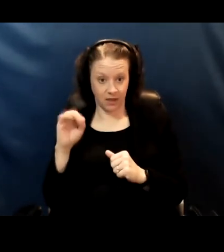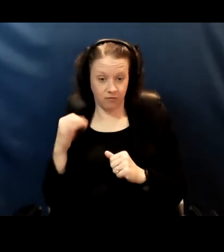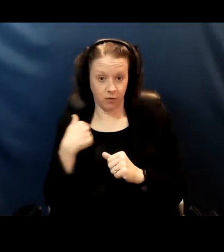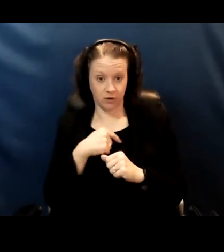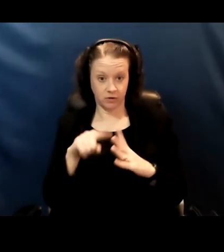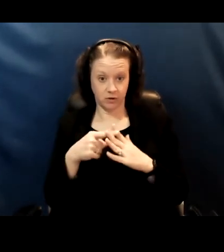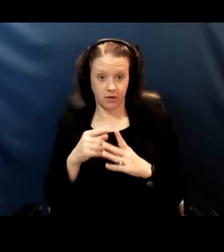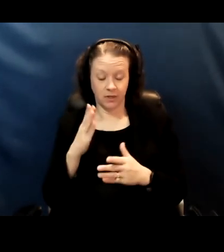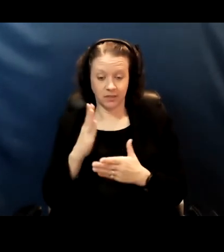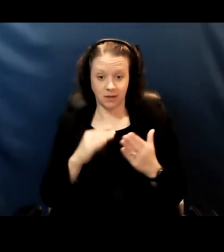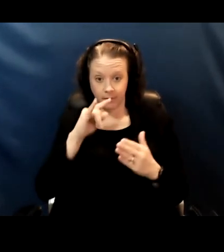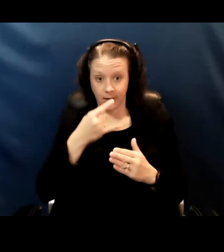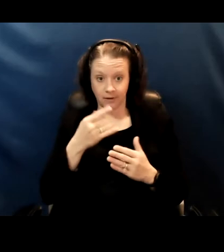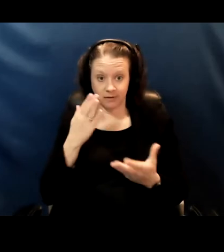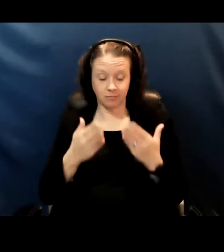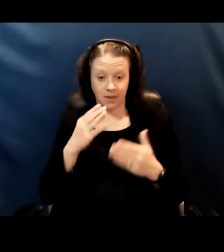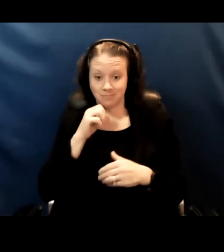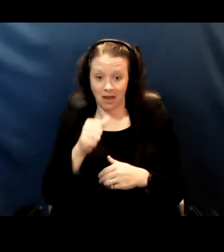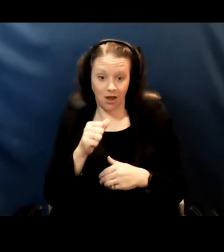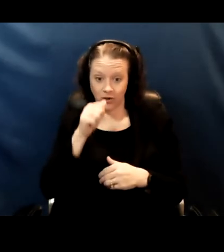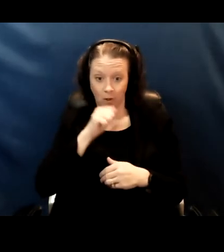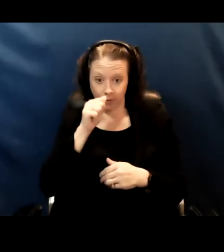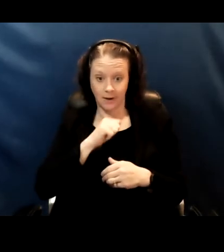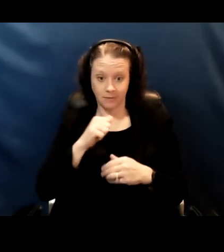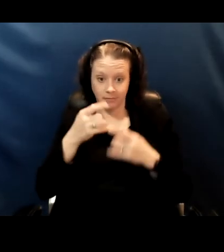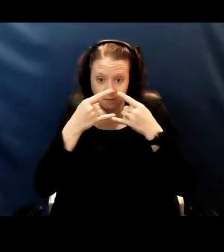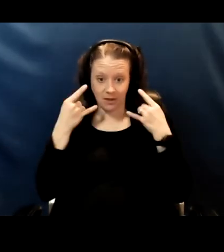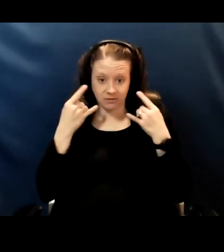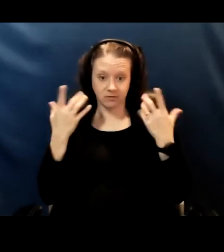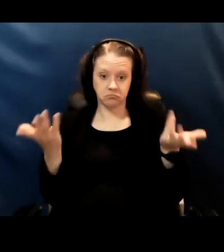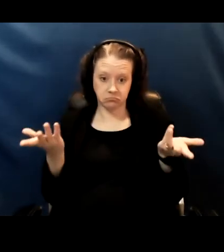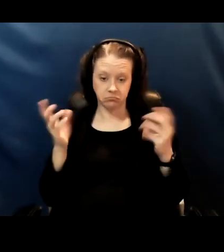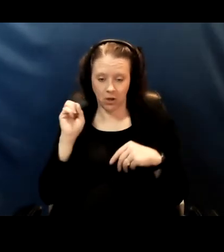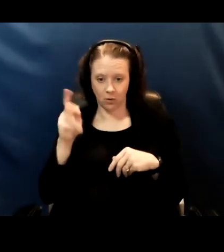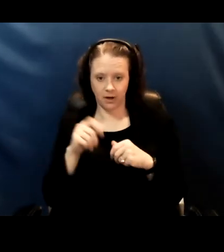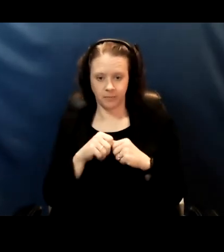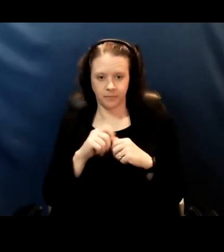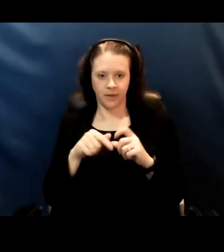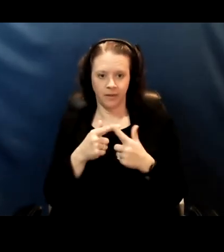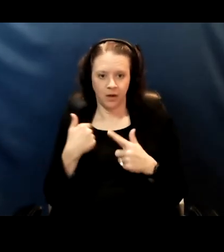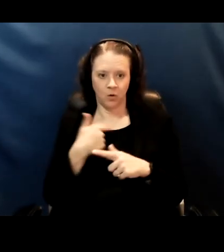some kids just may not get to tolerate the mask and then we are going to maximize other layers